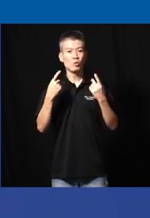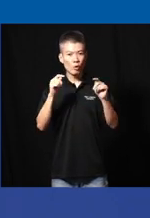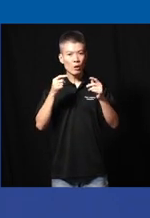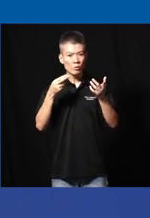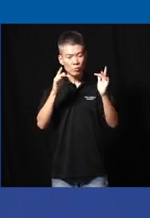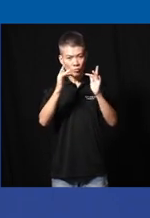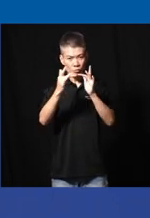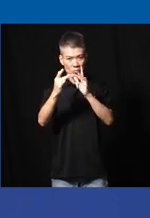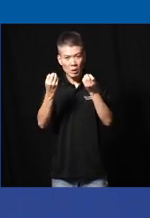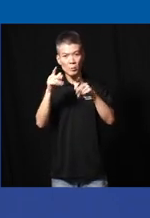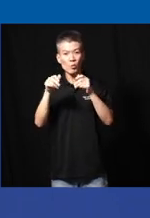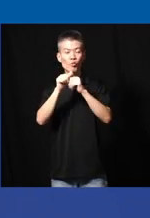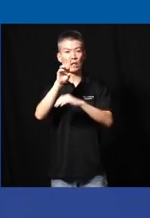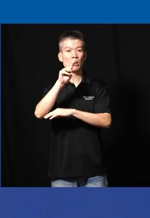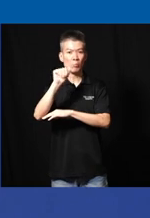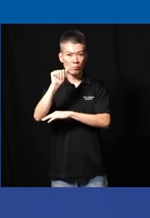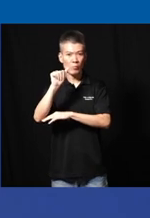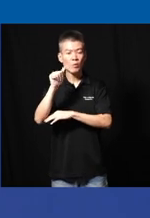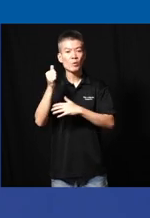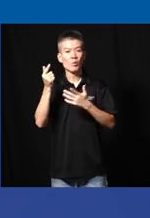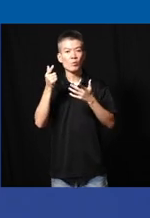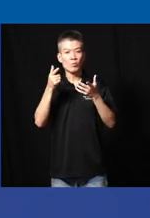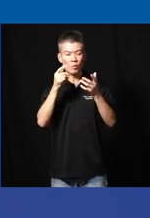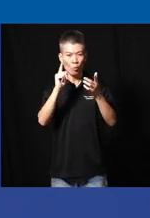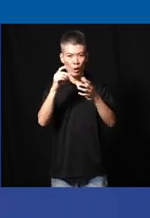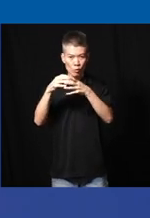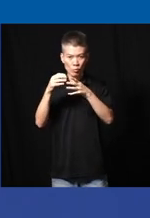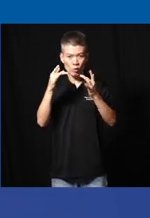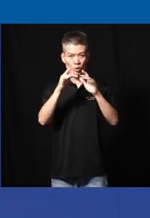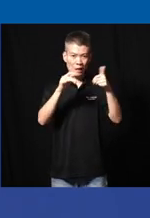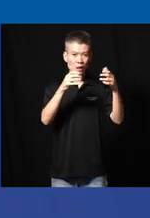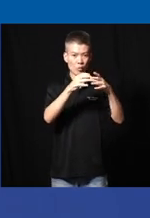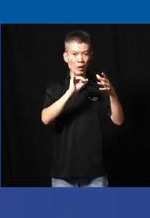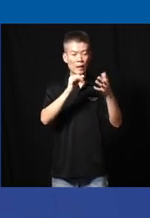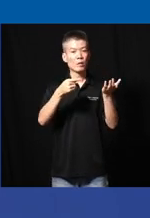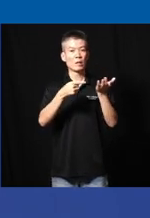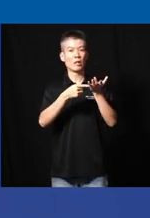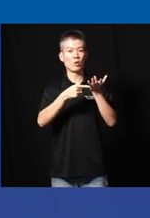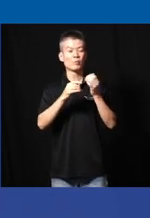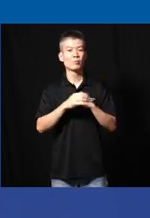as many people with disabilities one group then reaches another group so technology is of course